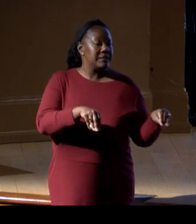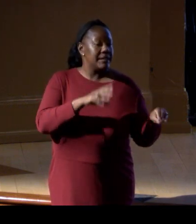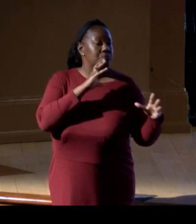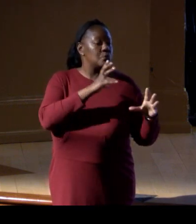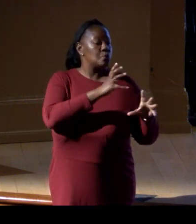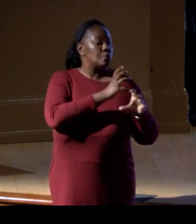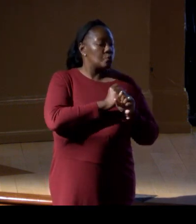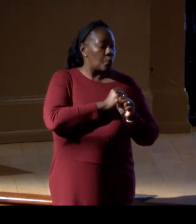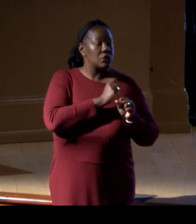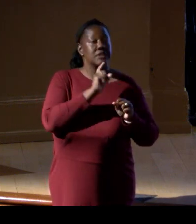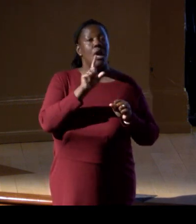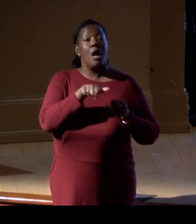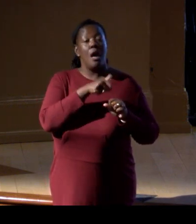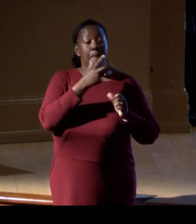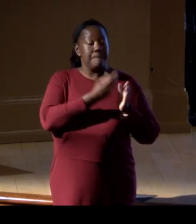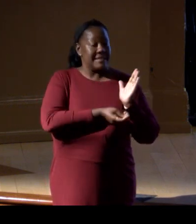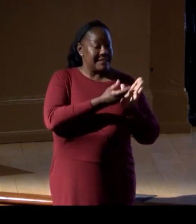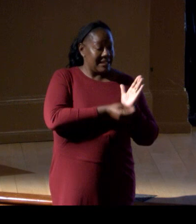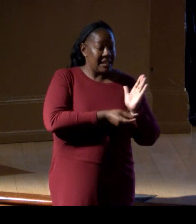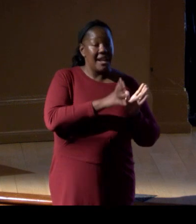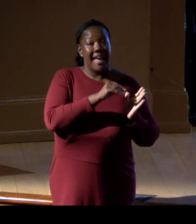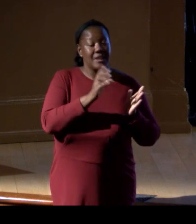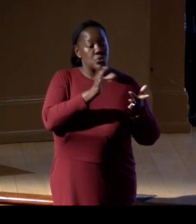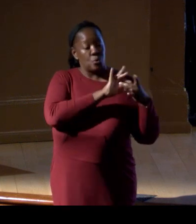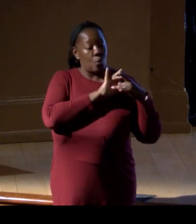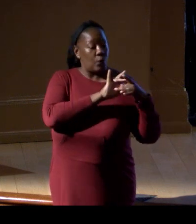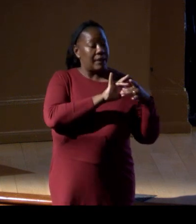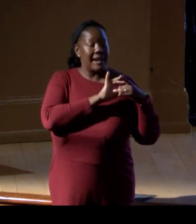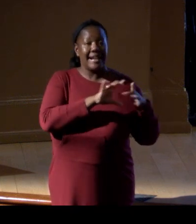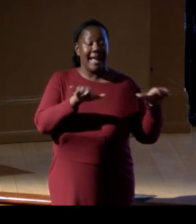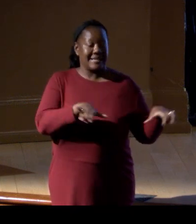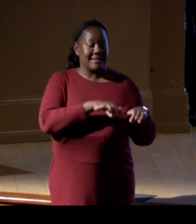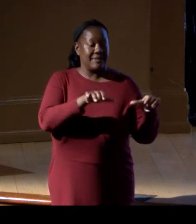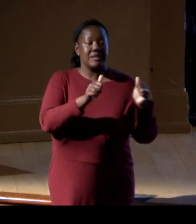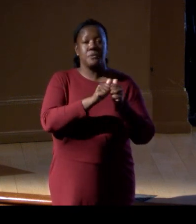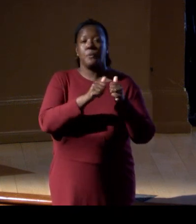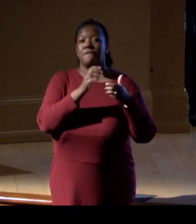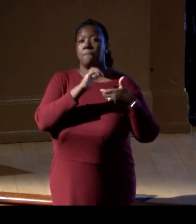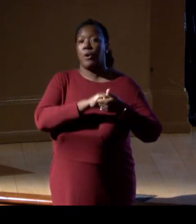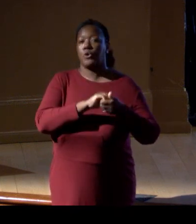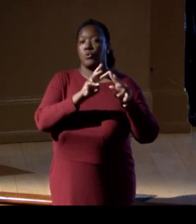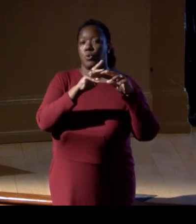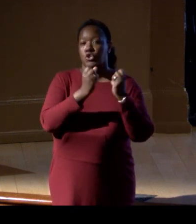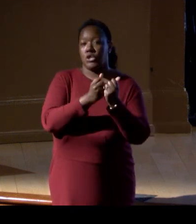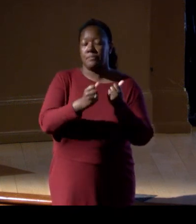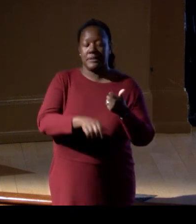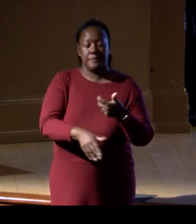and coordinate these activities through partner workshops. Second, we're expanding our curation